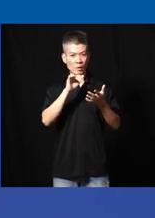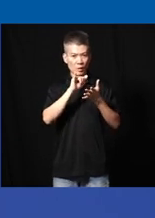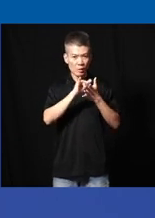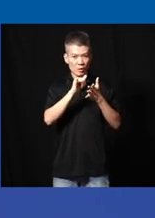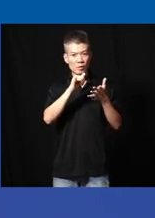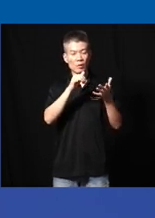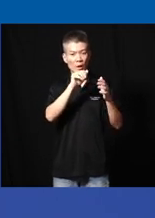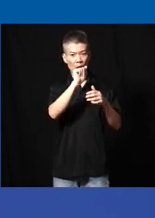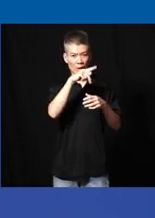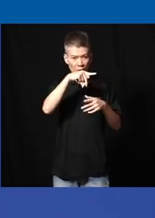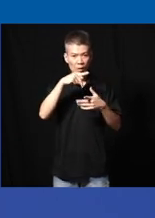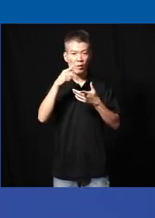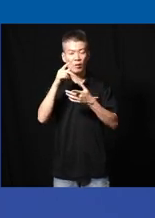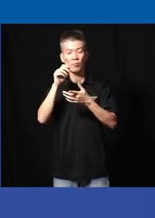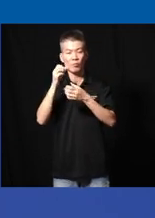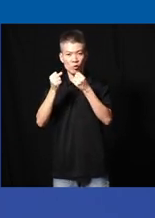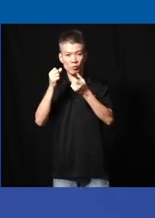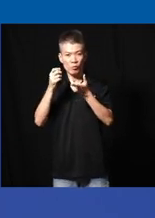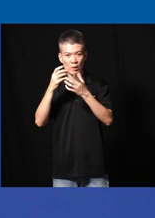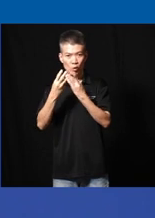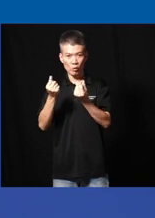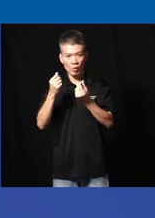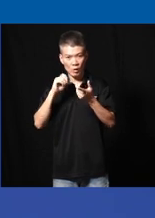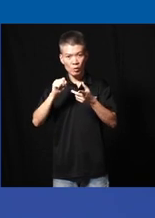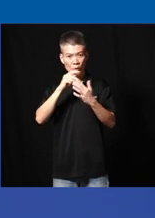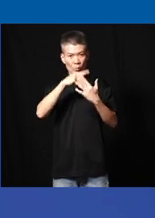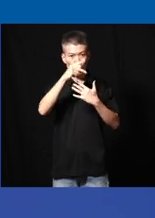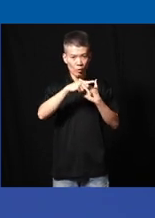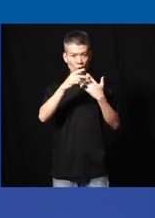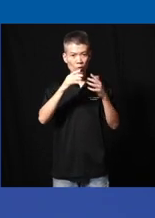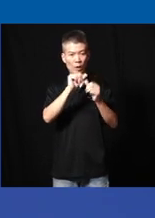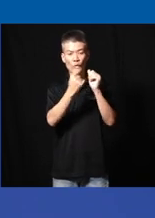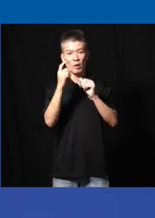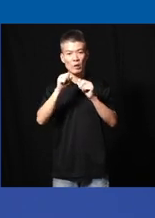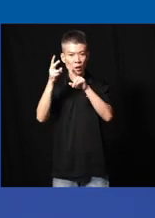Solutions which mainly need to be programmed and then everyone can download them more or less on